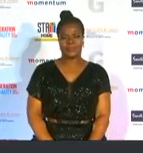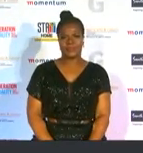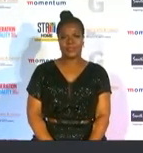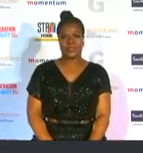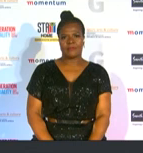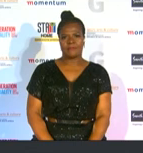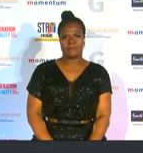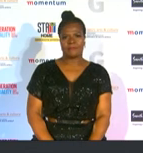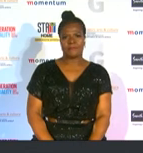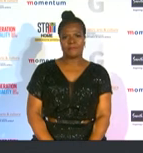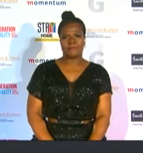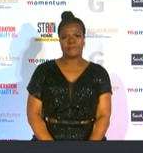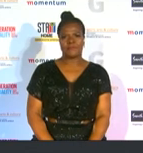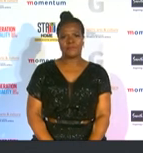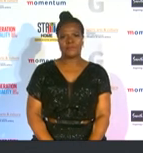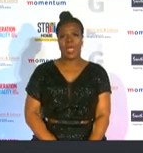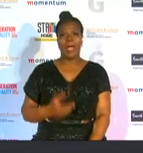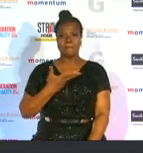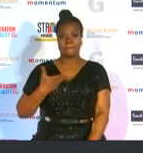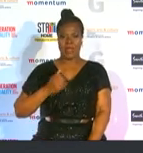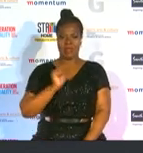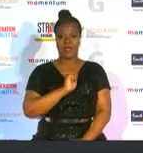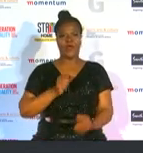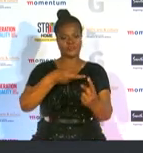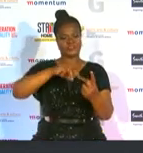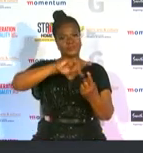the mother of gymnastics in south africa smith has been involved in the sport for